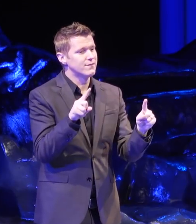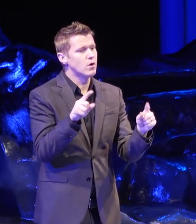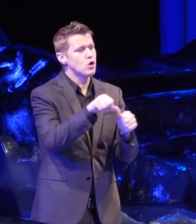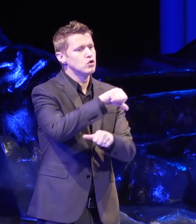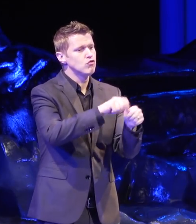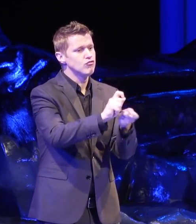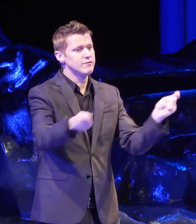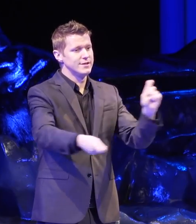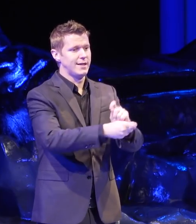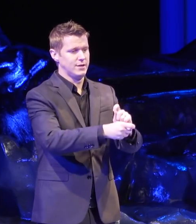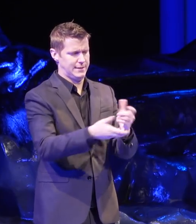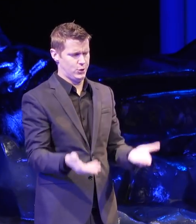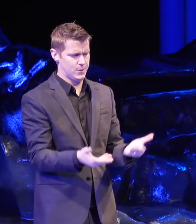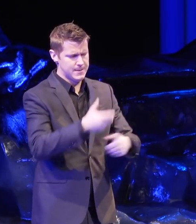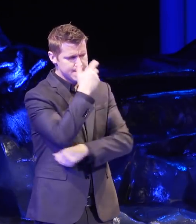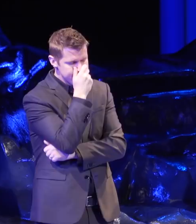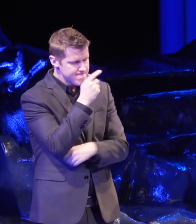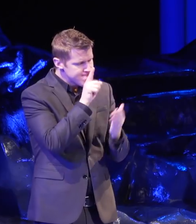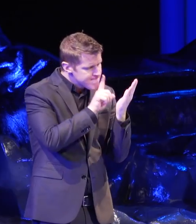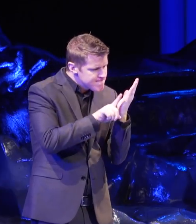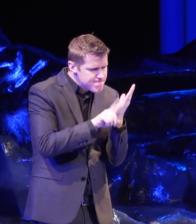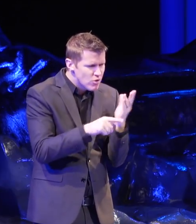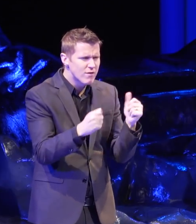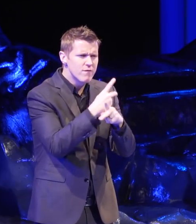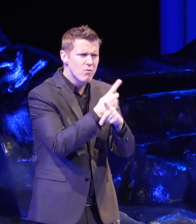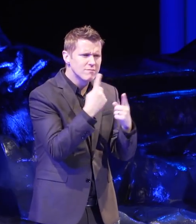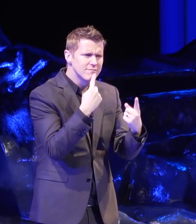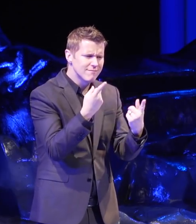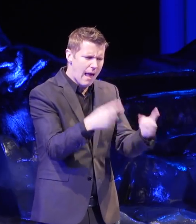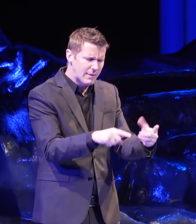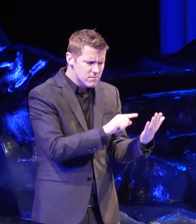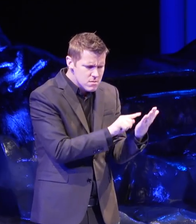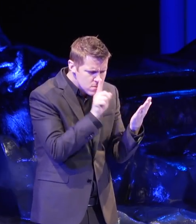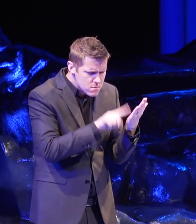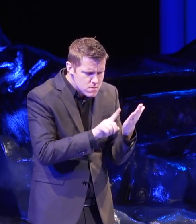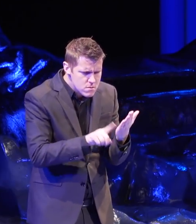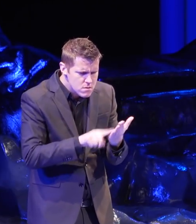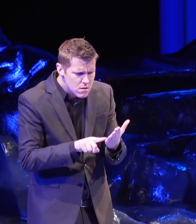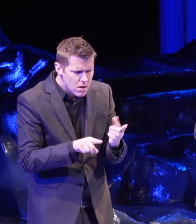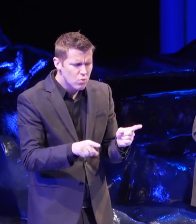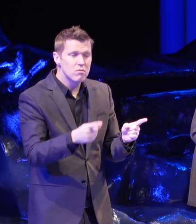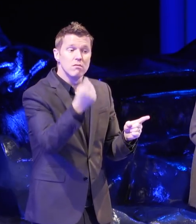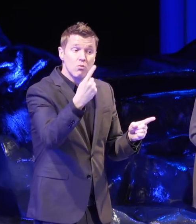in the United States trying to understand what they do right and we have great examples